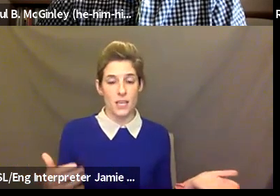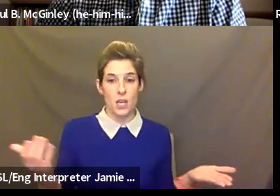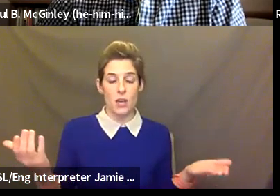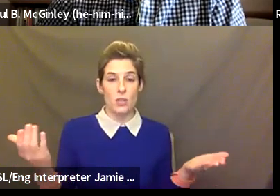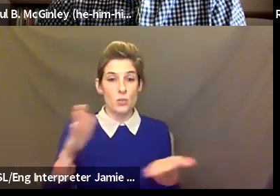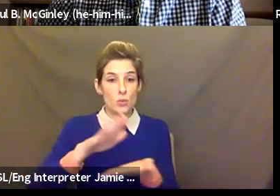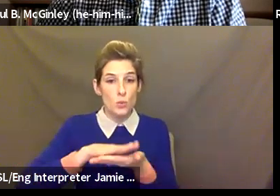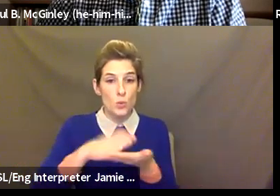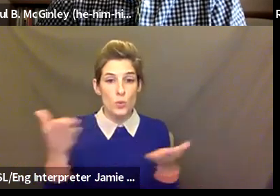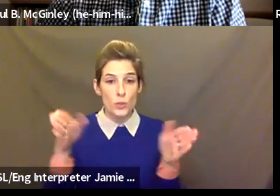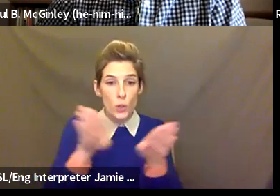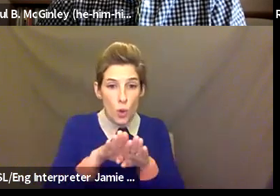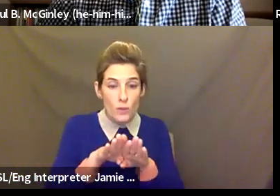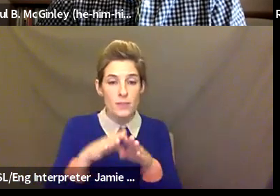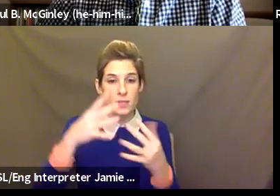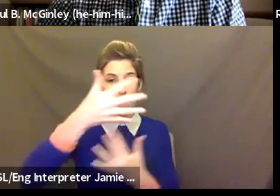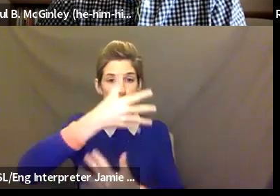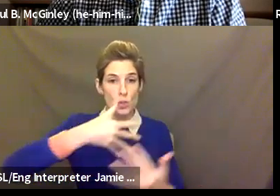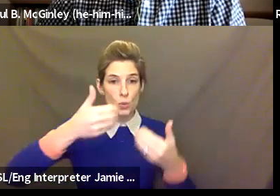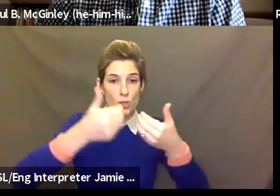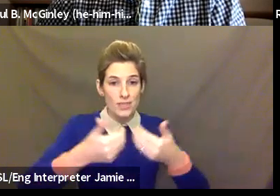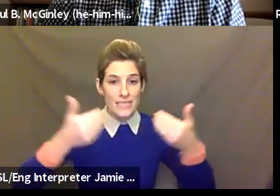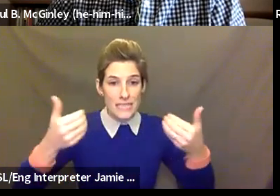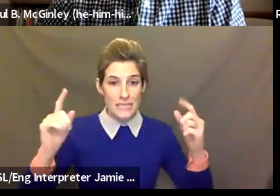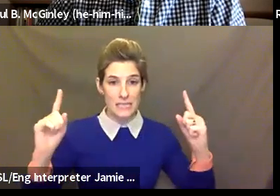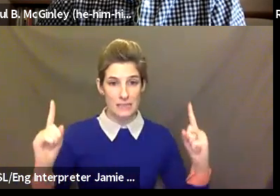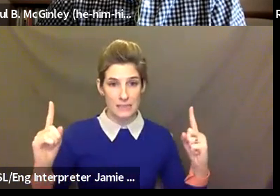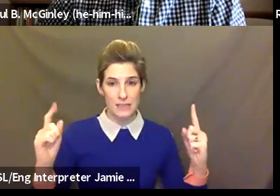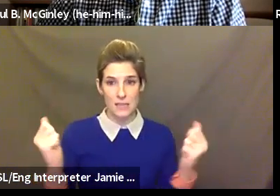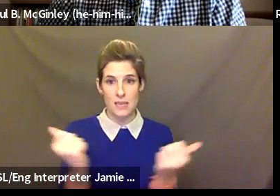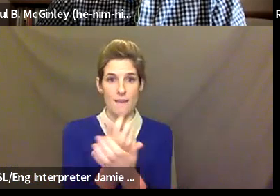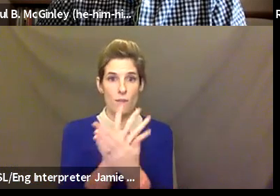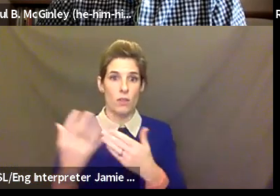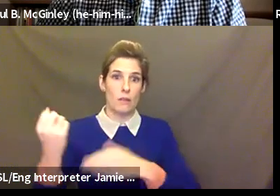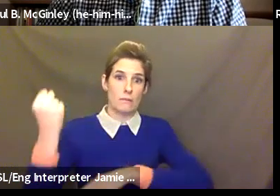distancing, everything shutting down. It was such an impactful